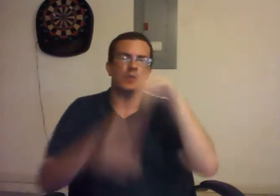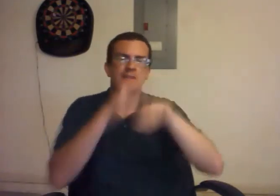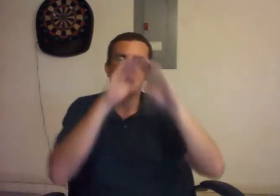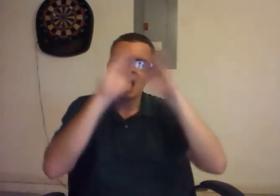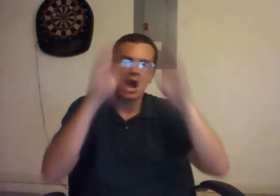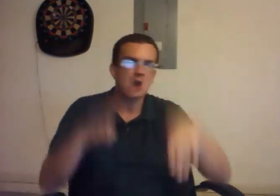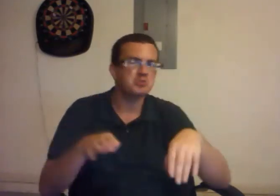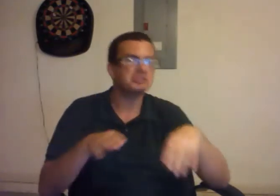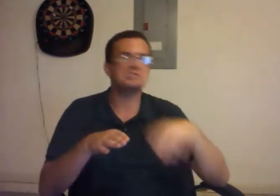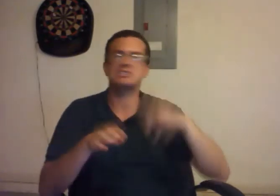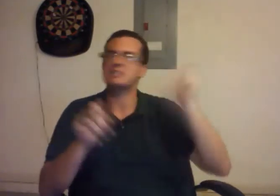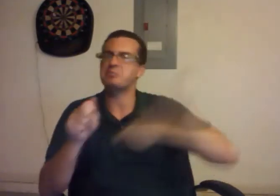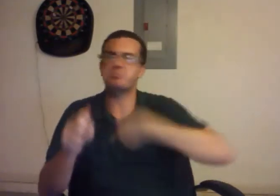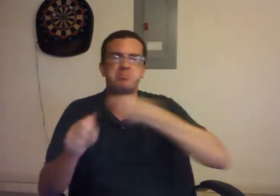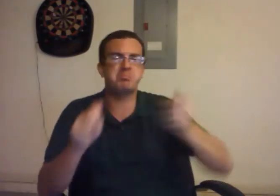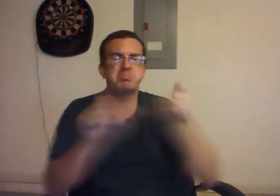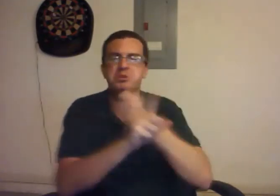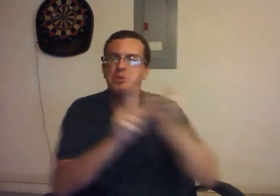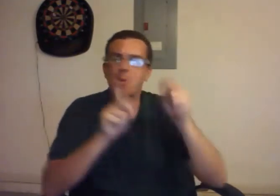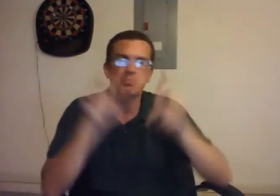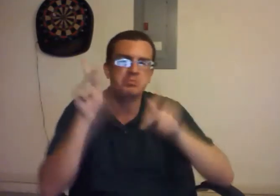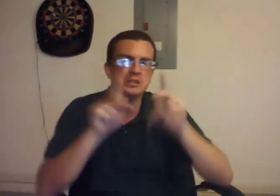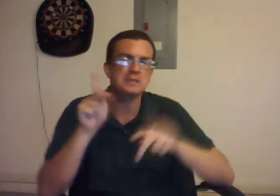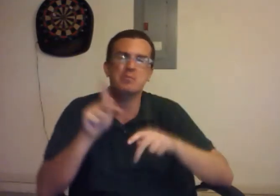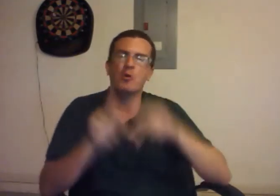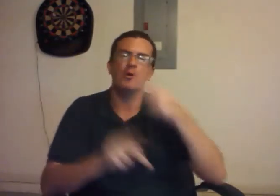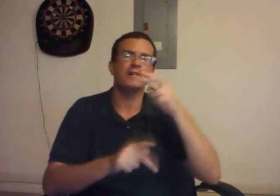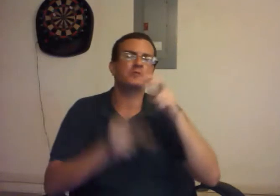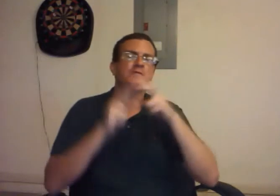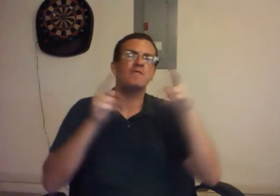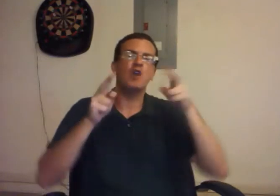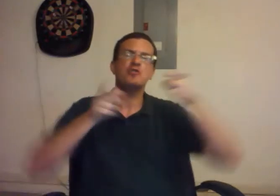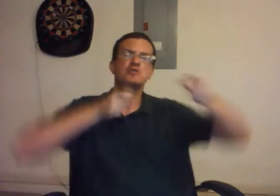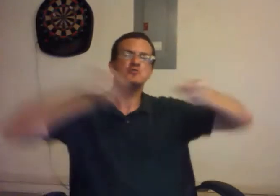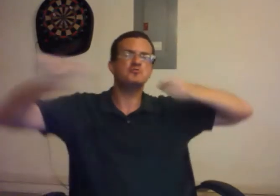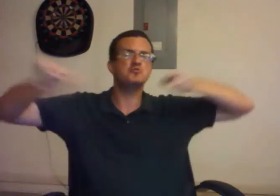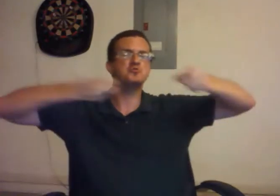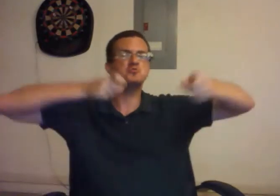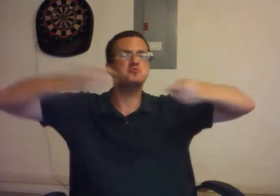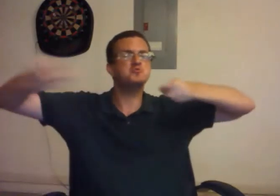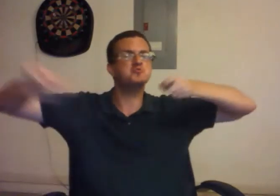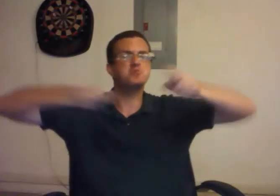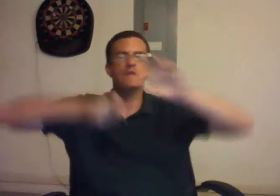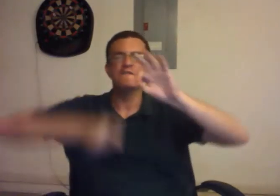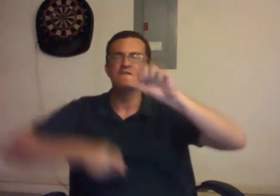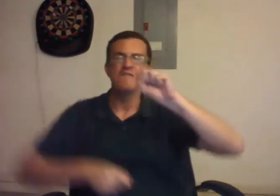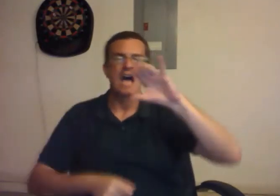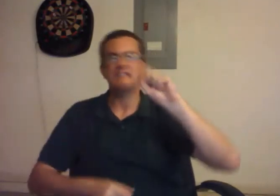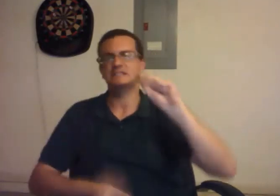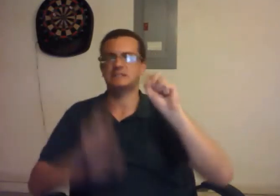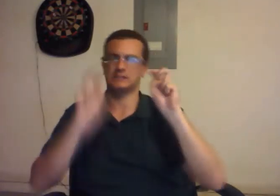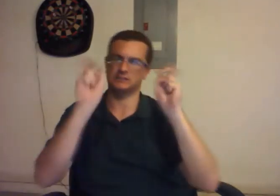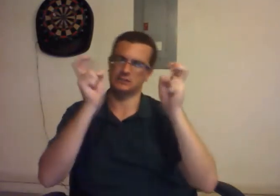He would enter houses and beat people up. He was very authoritarian, almost fascist like, so to speak.